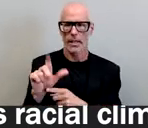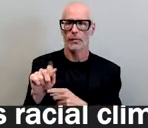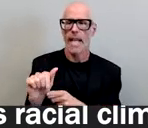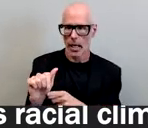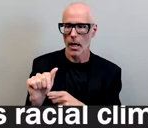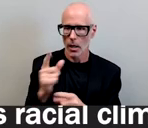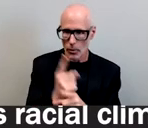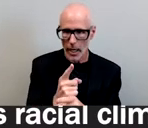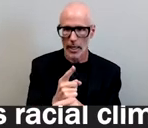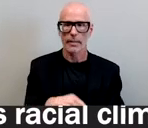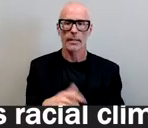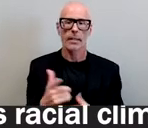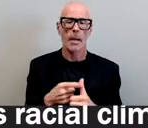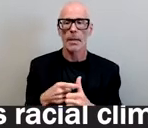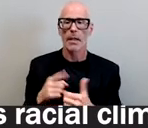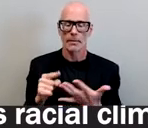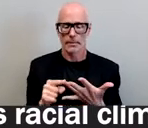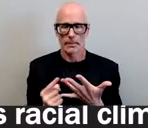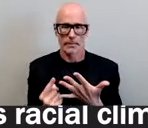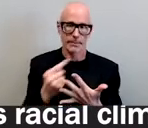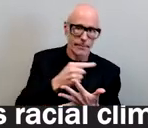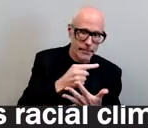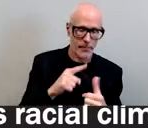first to second year persistence student retention and major